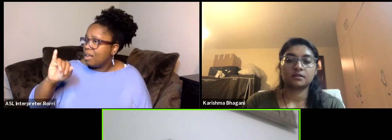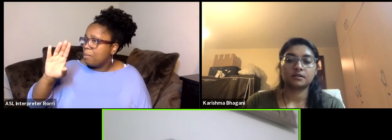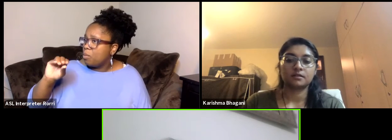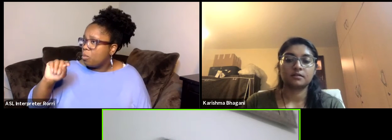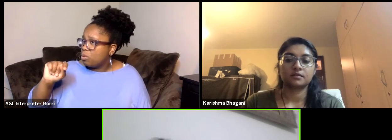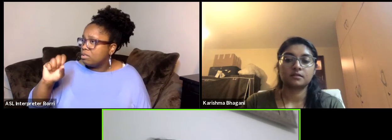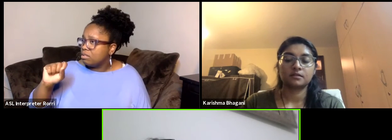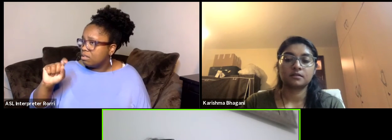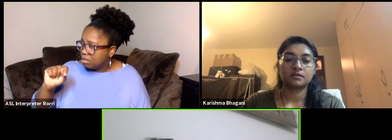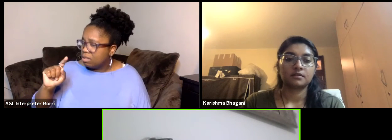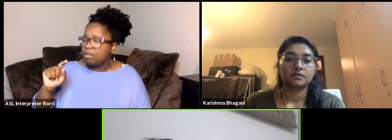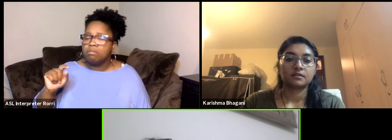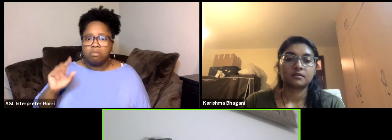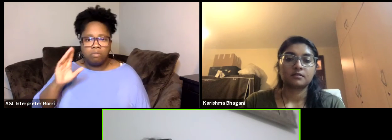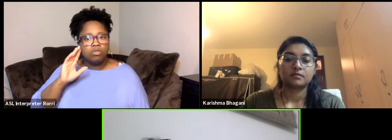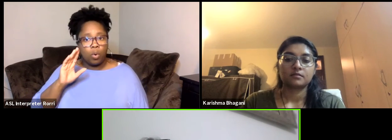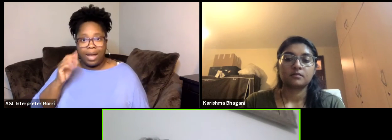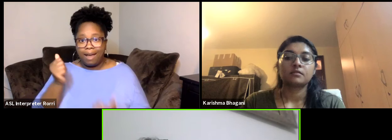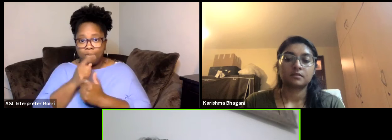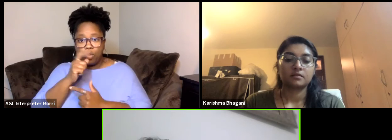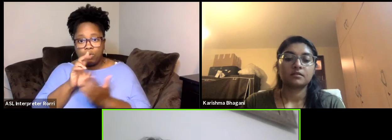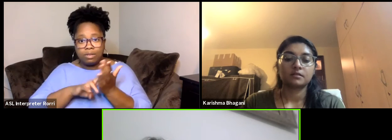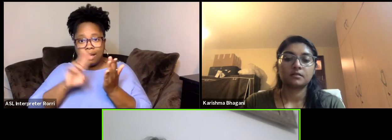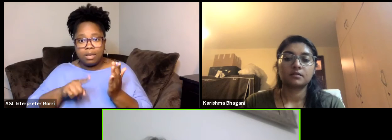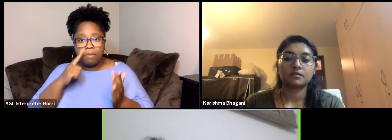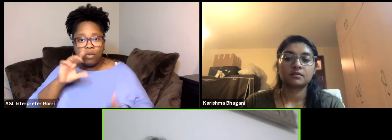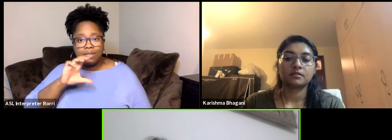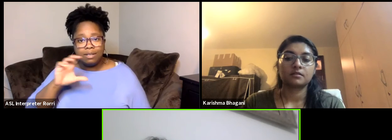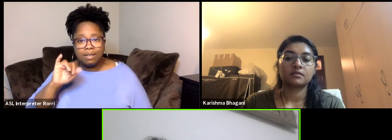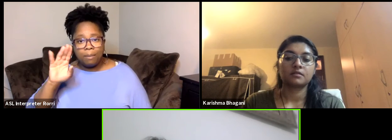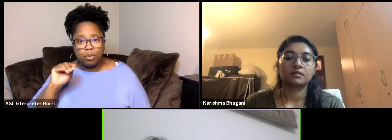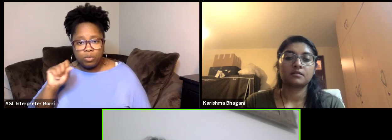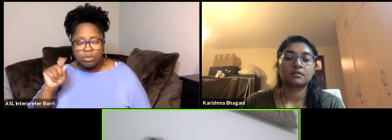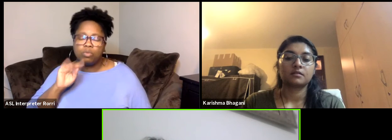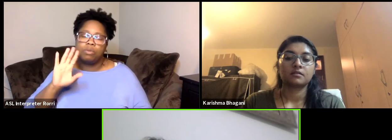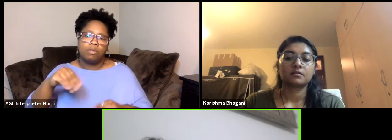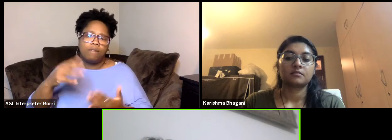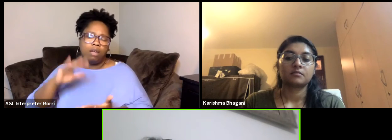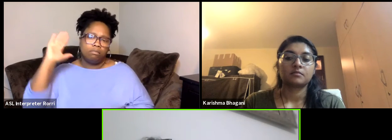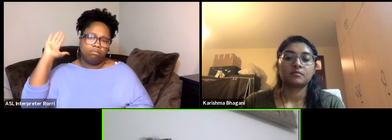will have it with a huge discount. That's how we trying to do that with many different tools